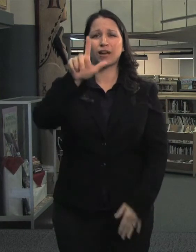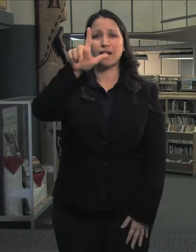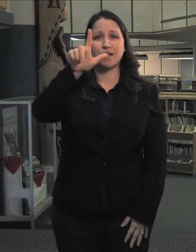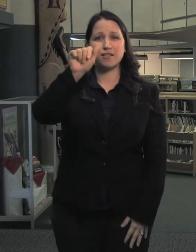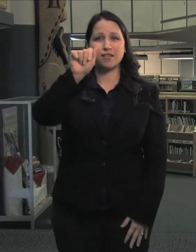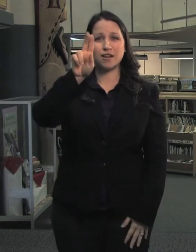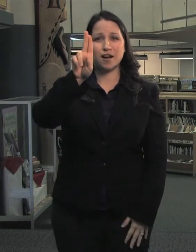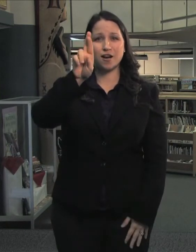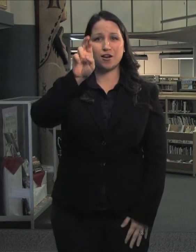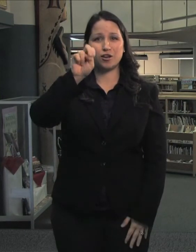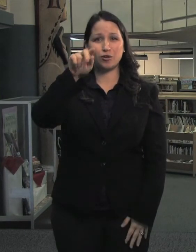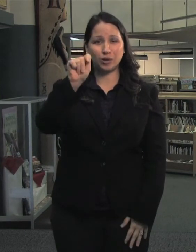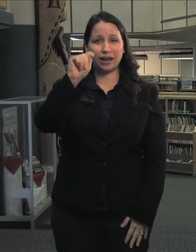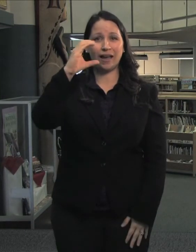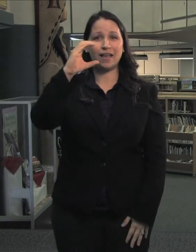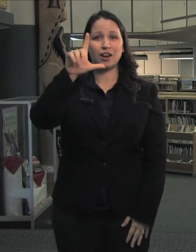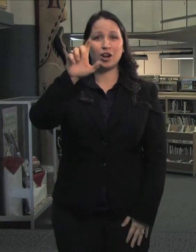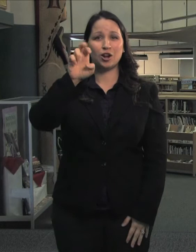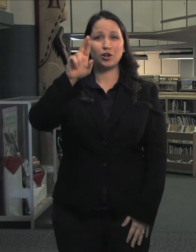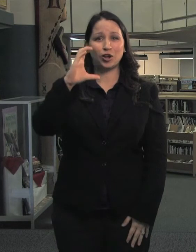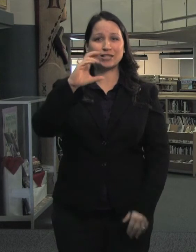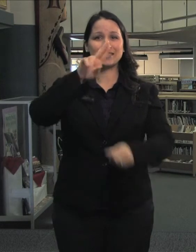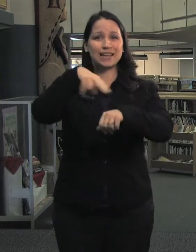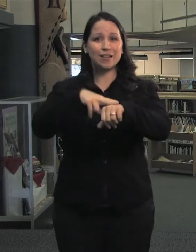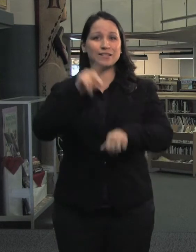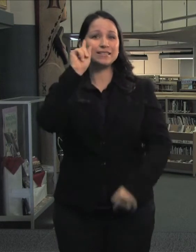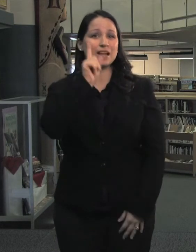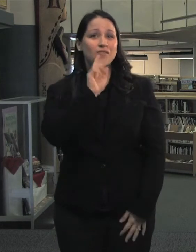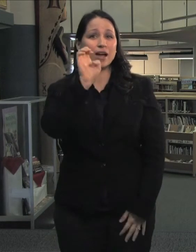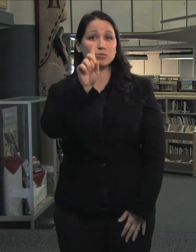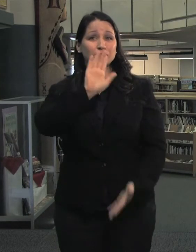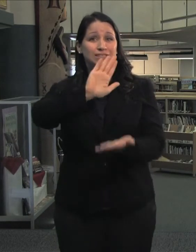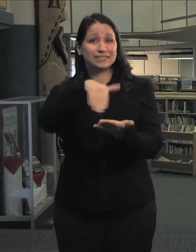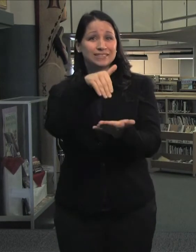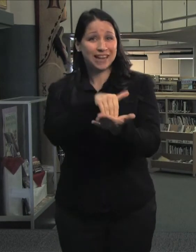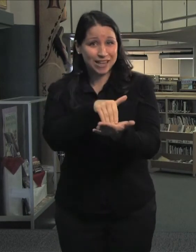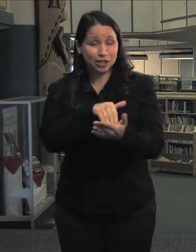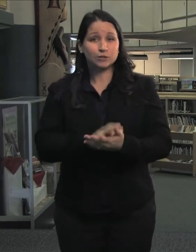the Laurent Clerc National Deaf Education Center